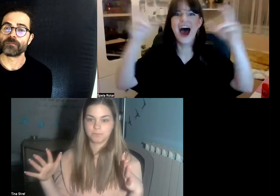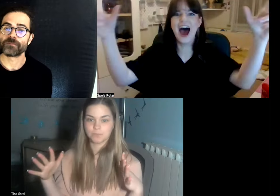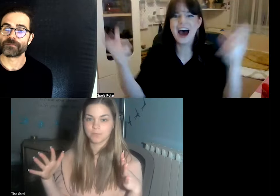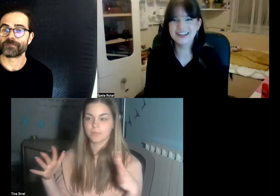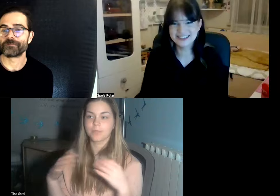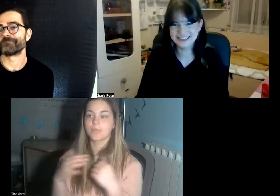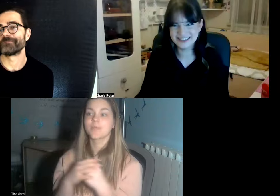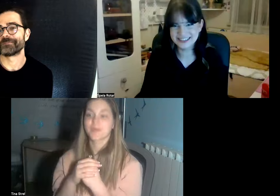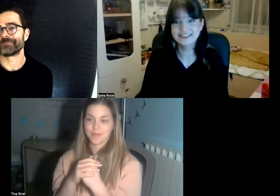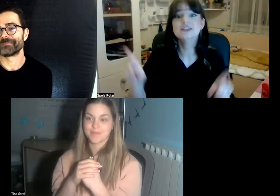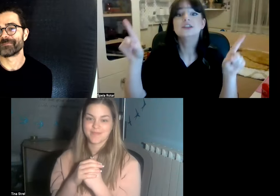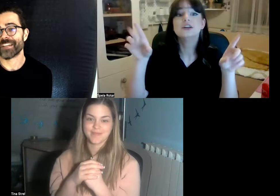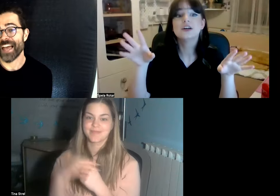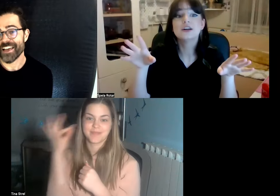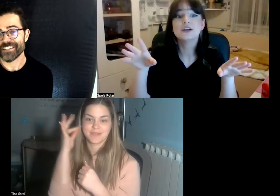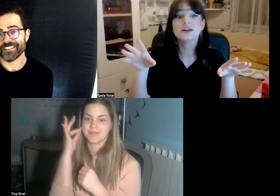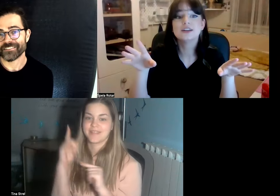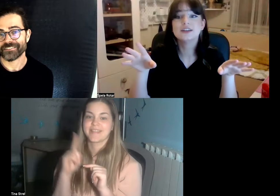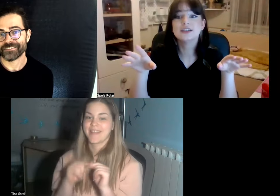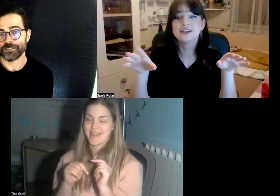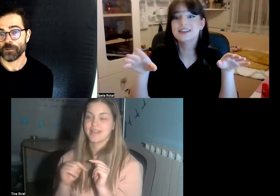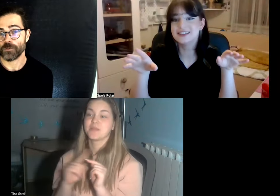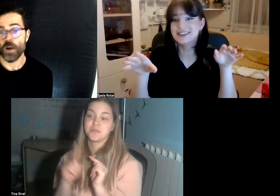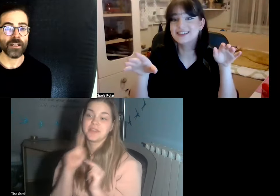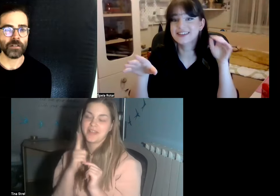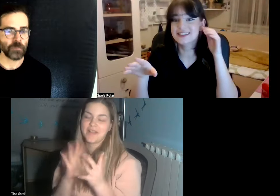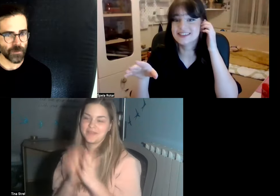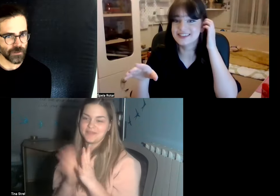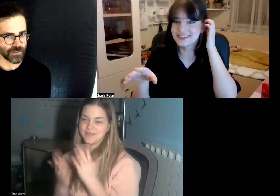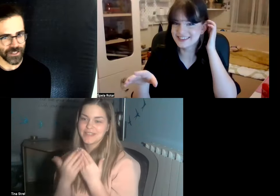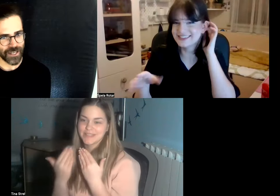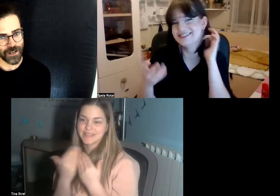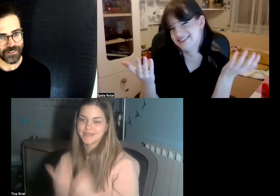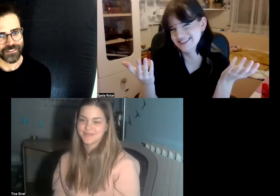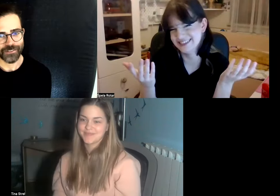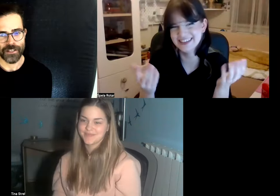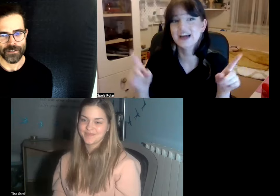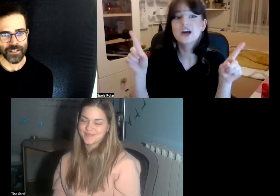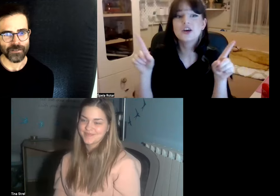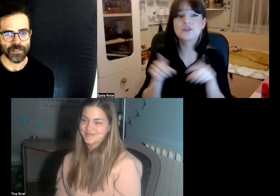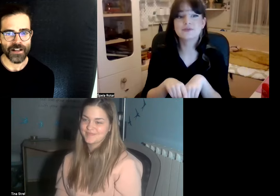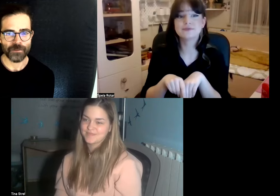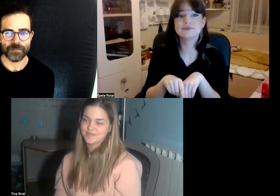glass when hearing people cannot because they don't hear themselves